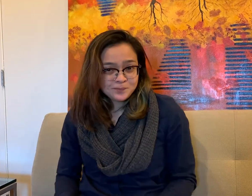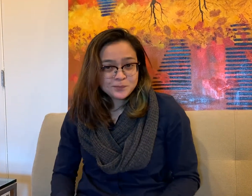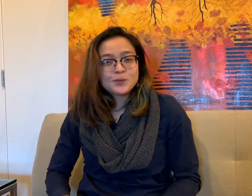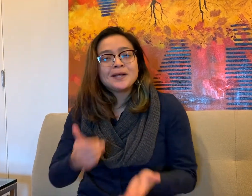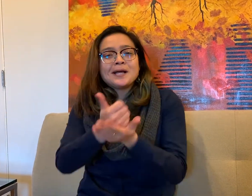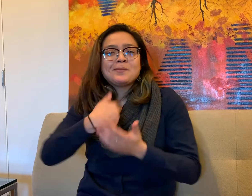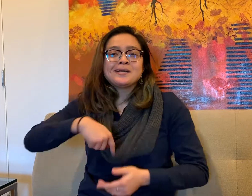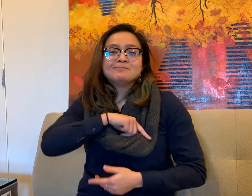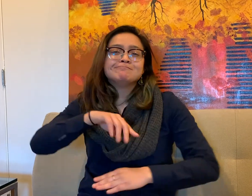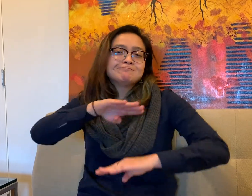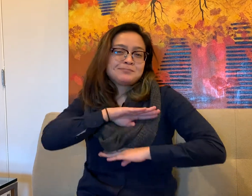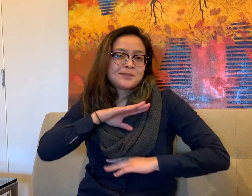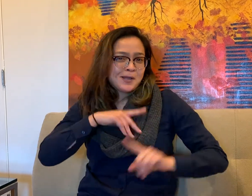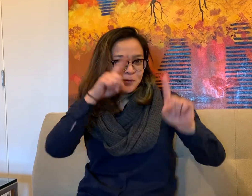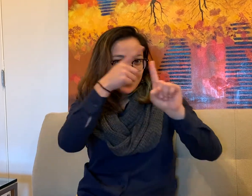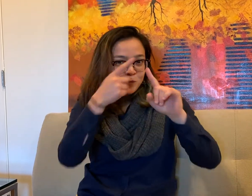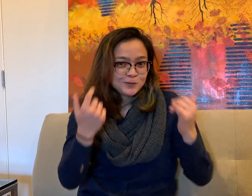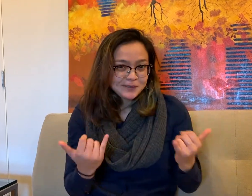Help us reach our goal today.